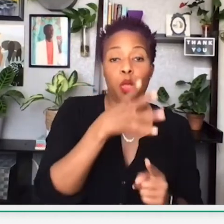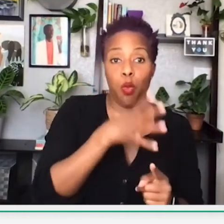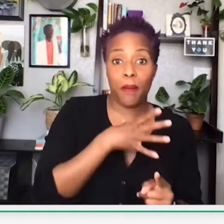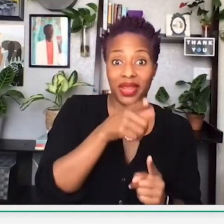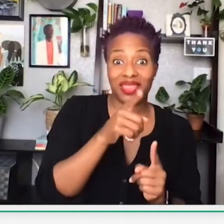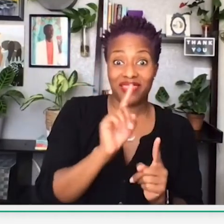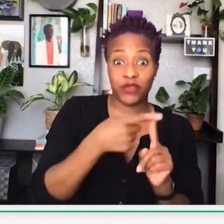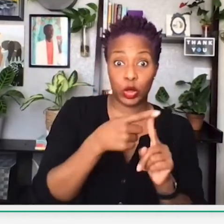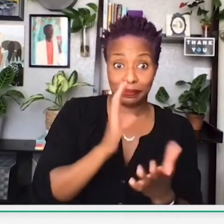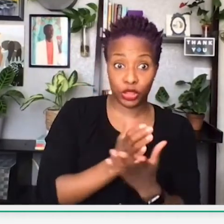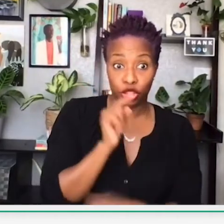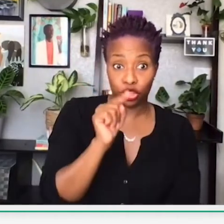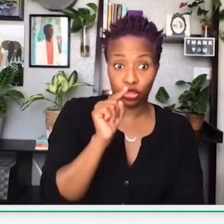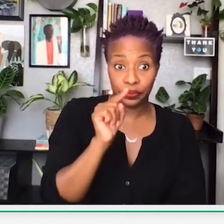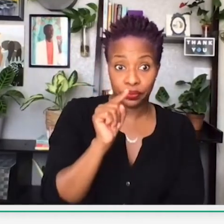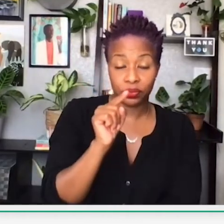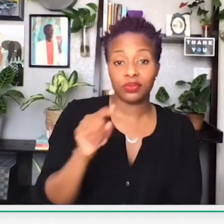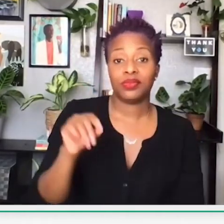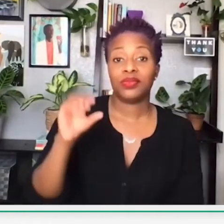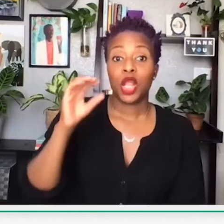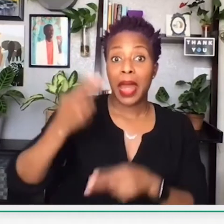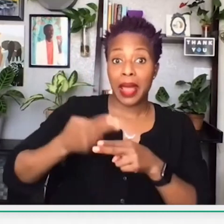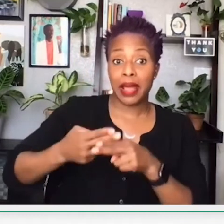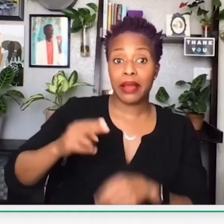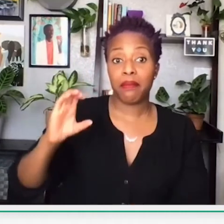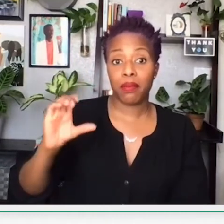about what most people don't know. So you see the woman in the first picture?